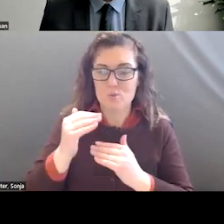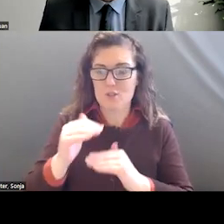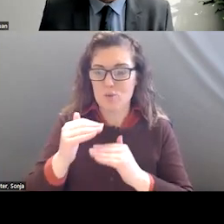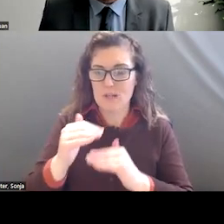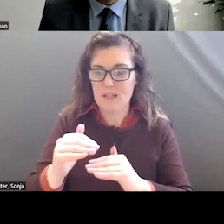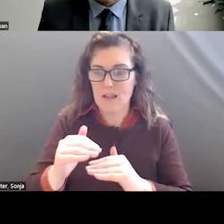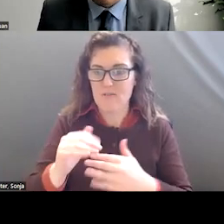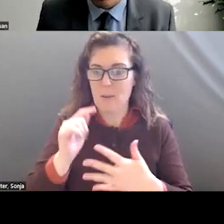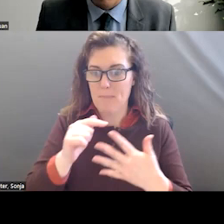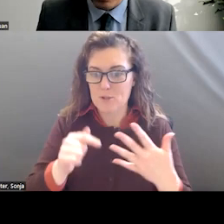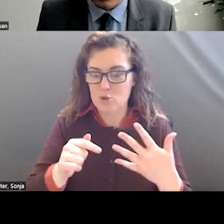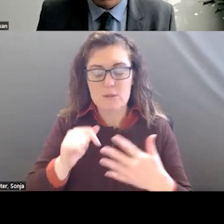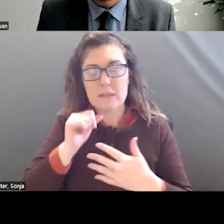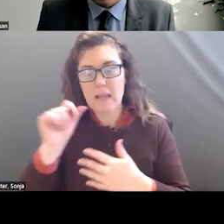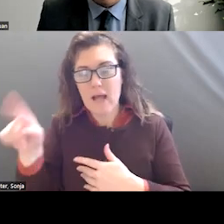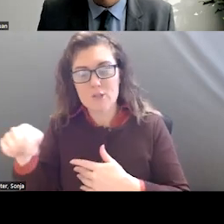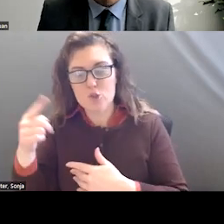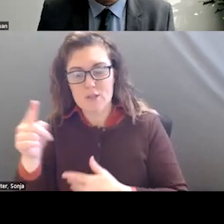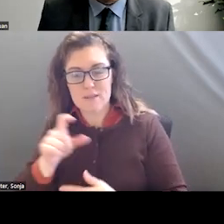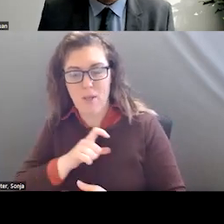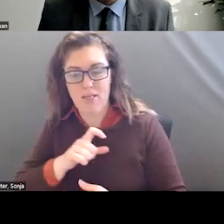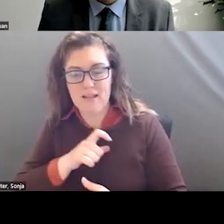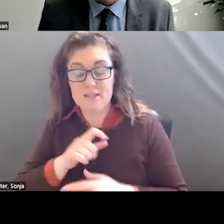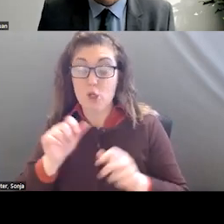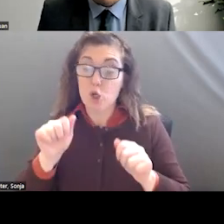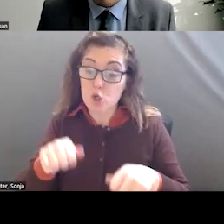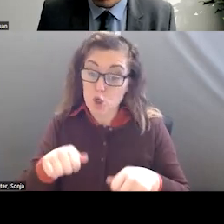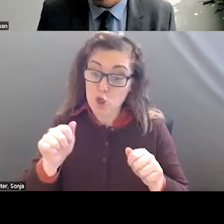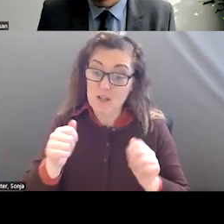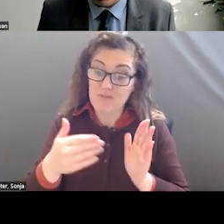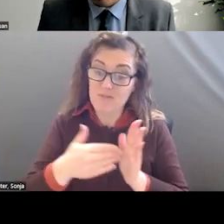BESIDES THE POLICE. THIS IS WHERE WE